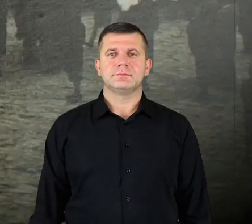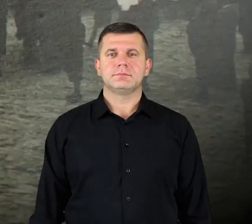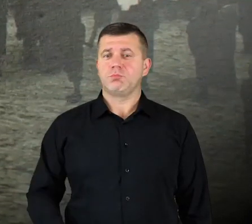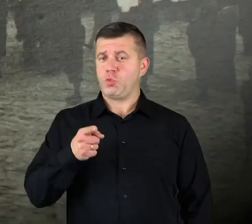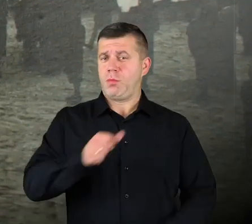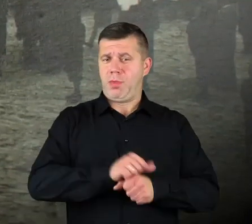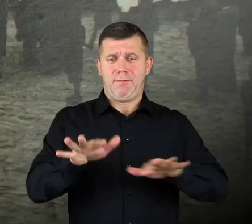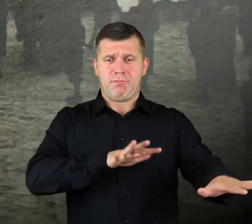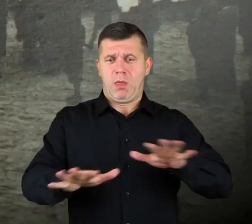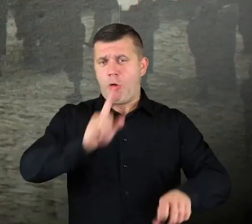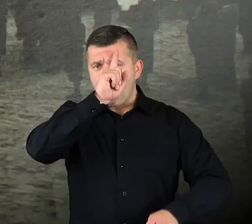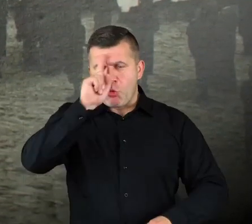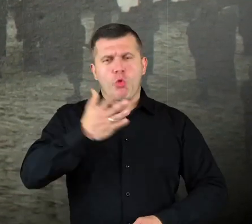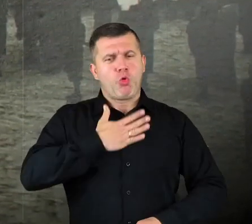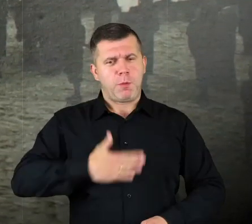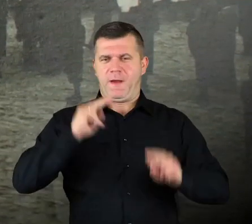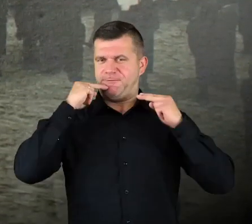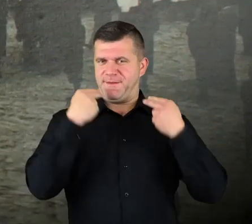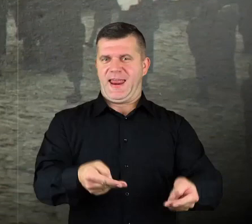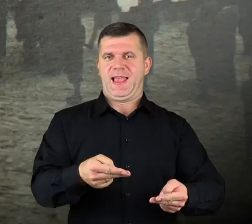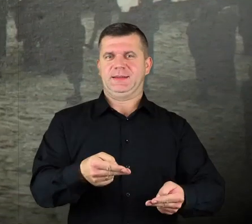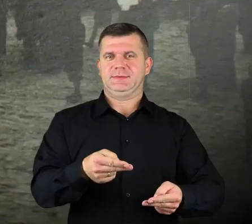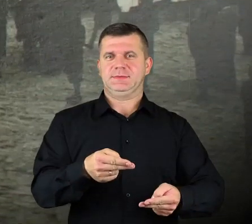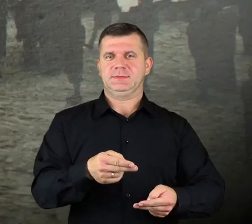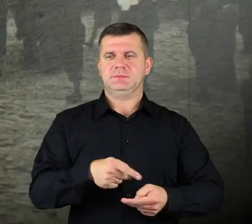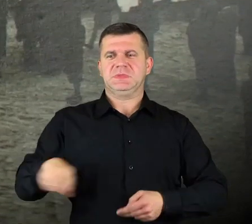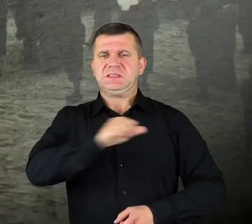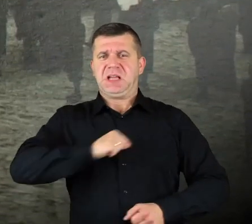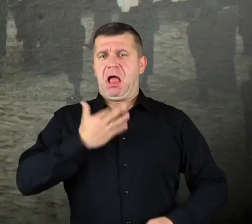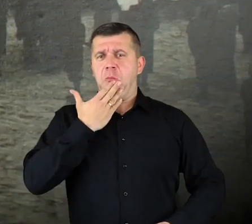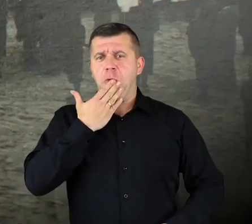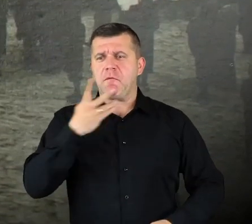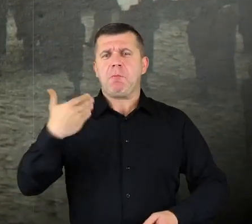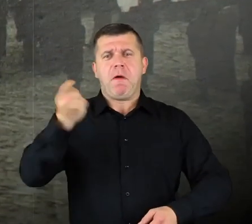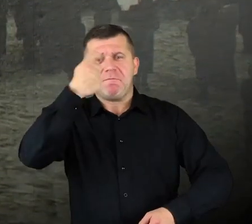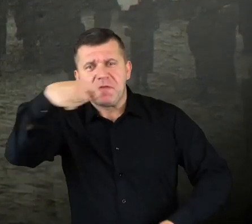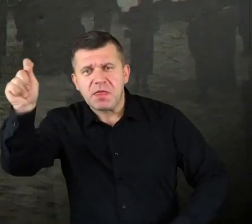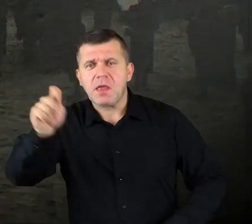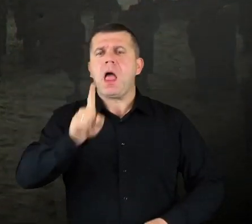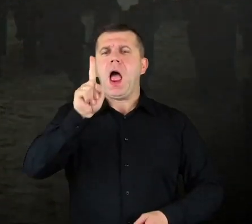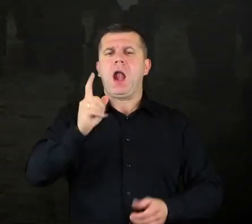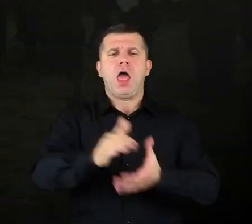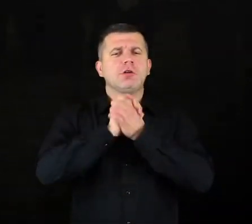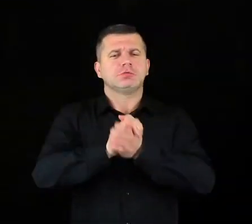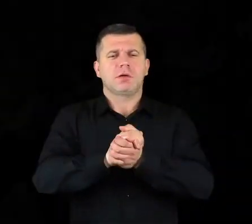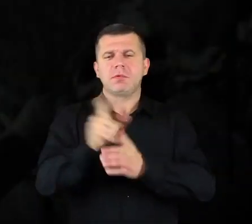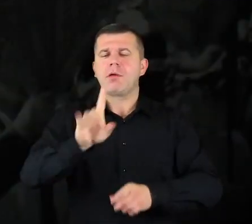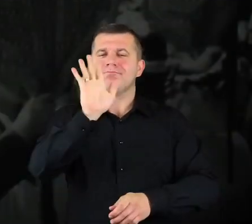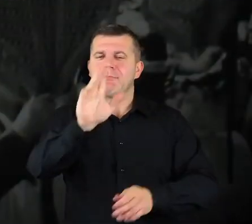It’s a place that people like to come back to, yes. And they say, when they’re leaving, that they go away but it’s not a farewell, that we’re going to see each other again.